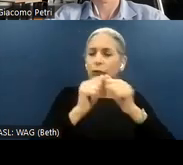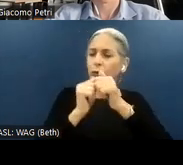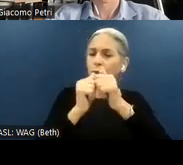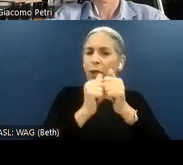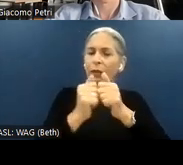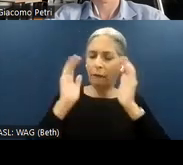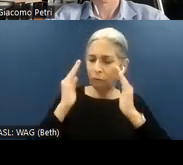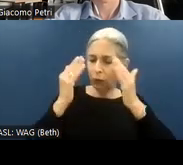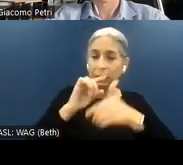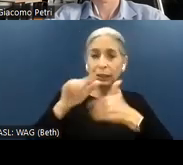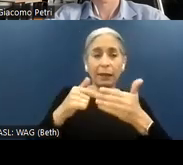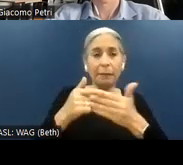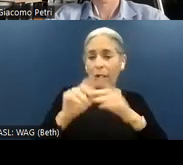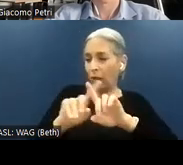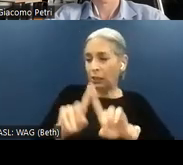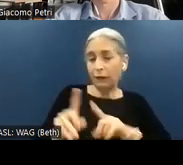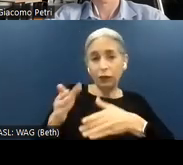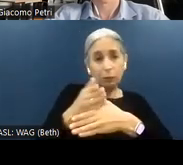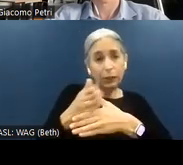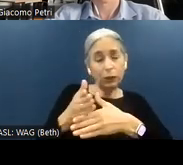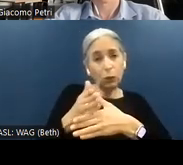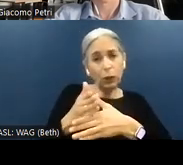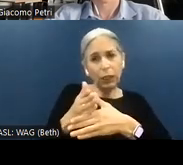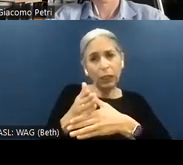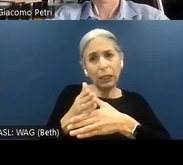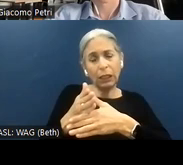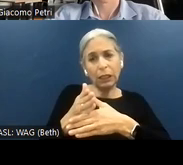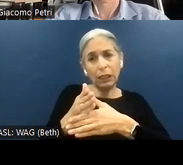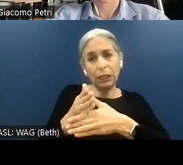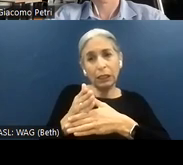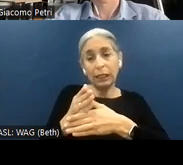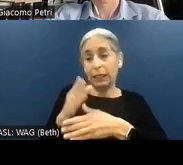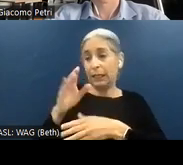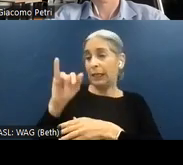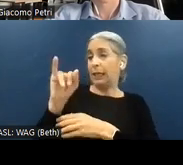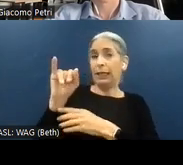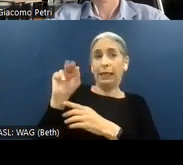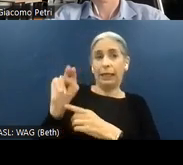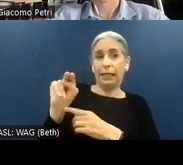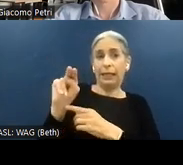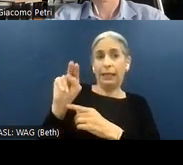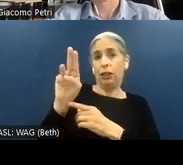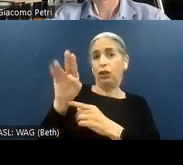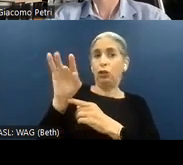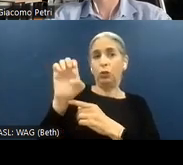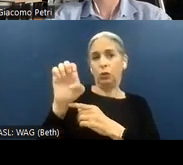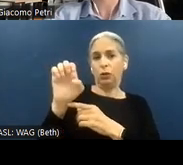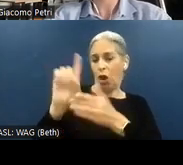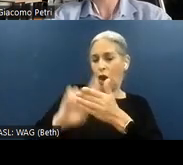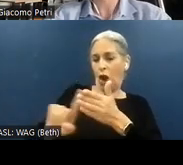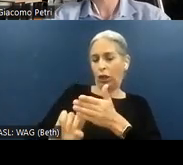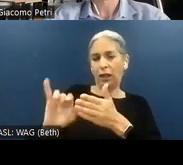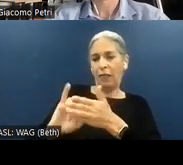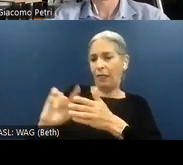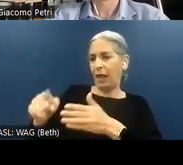on the difference between an in-use audit, so an audit that is originated by using a